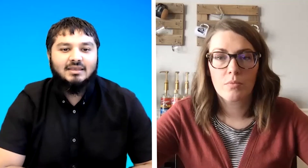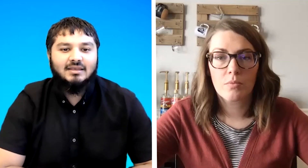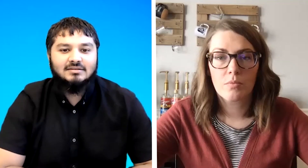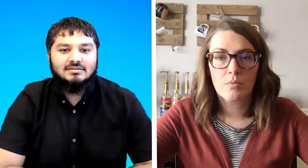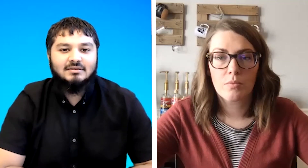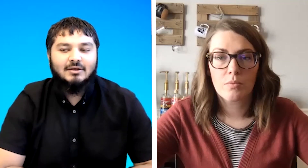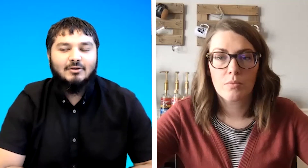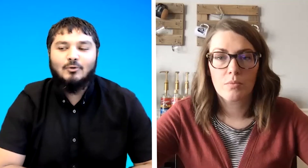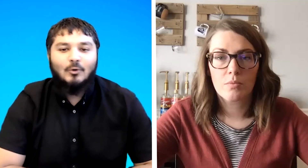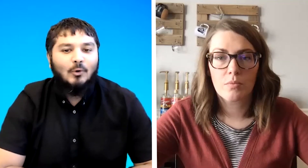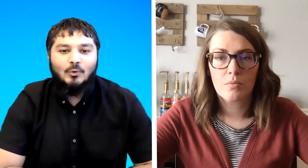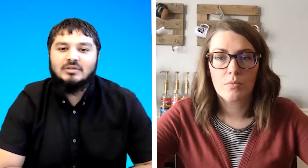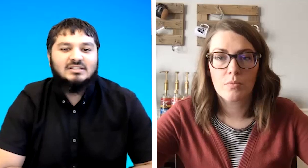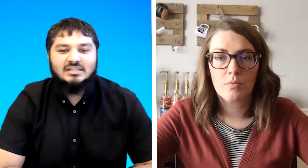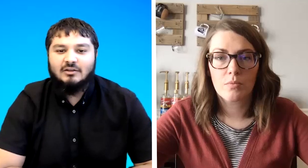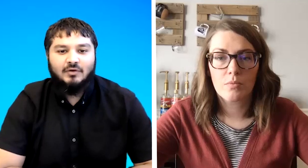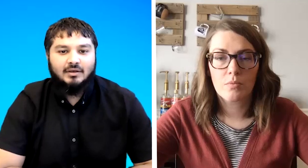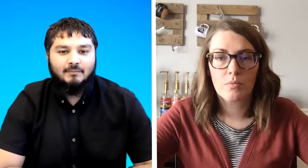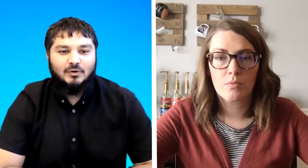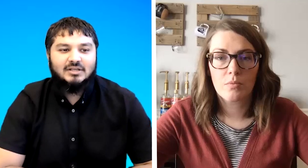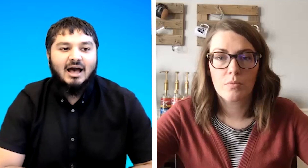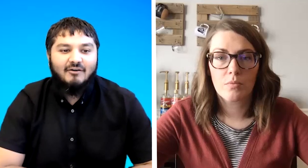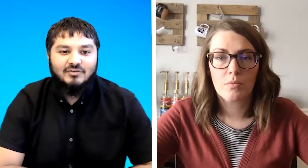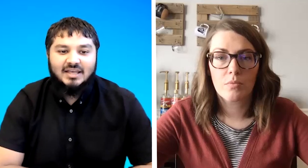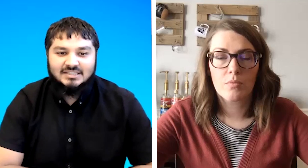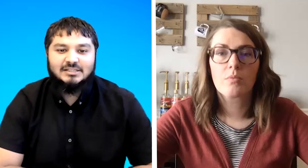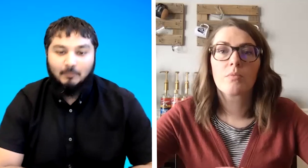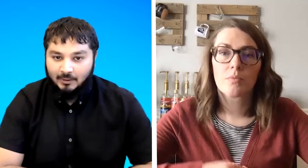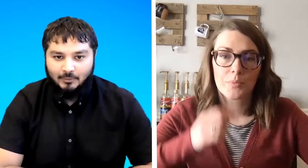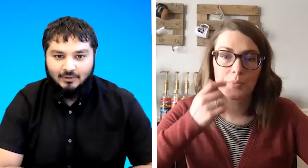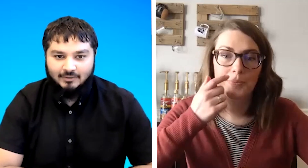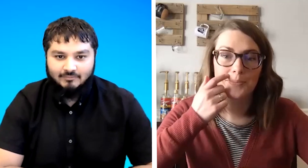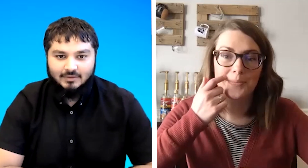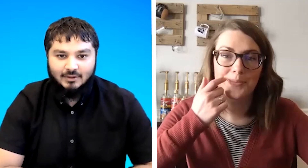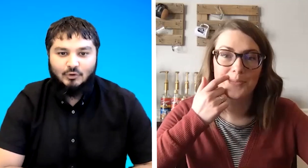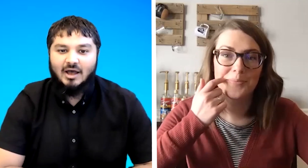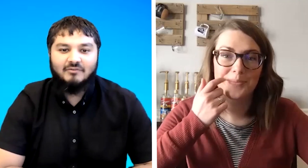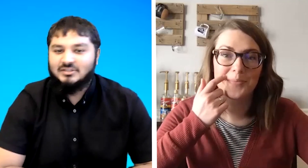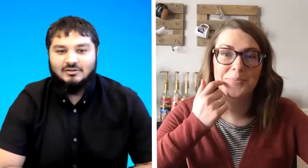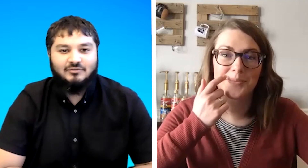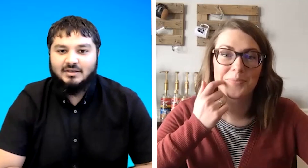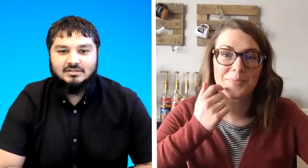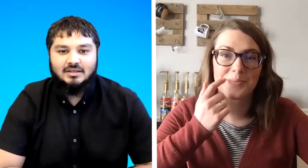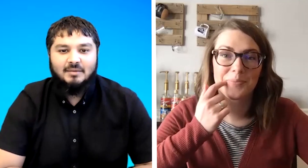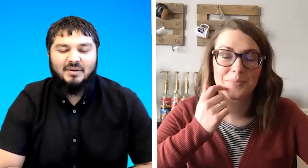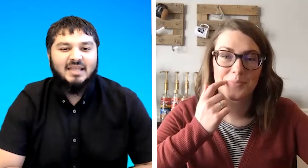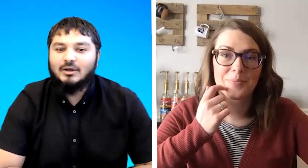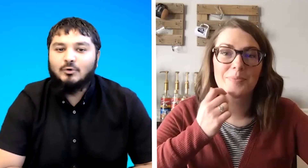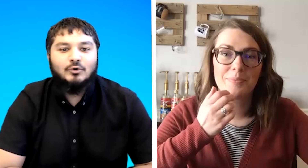is not always a certificate because i've assessed people who have certificates but i could not